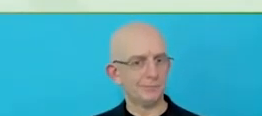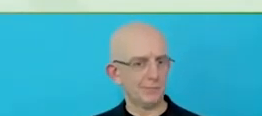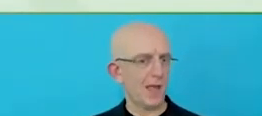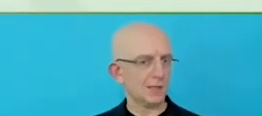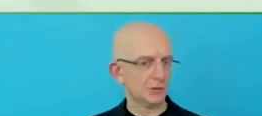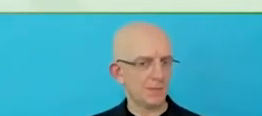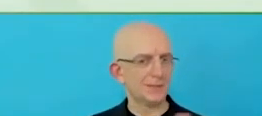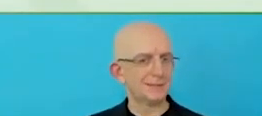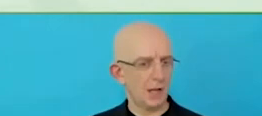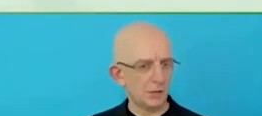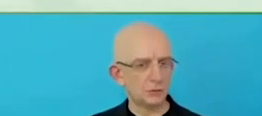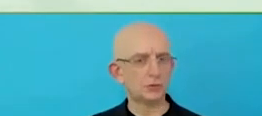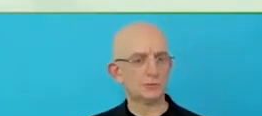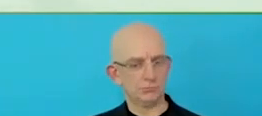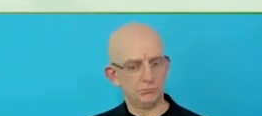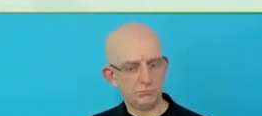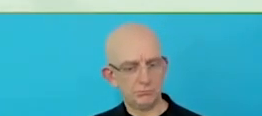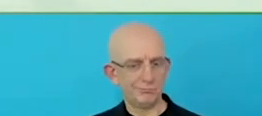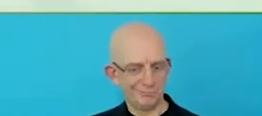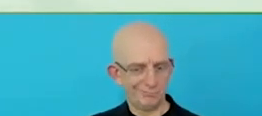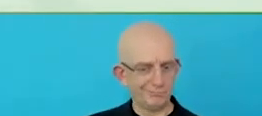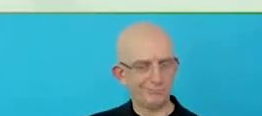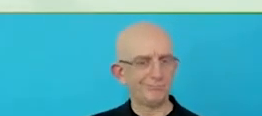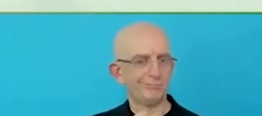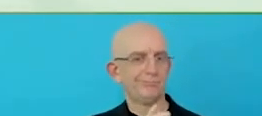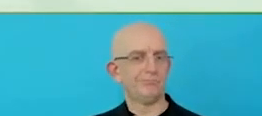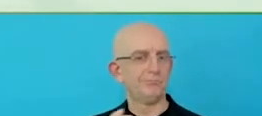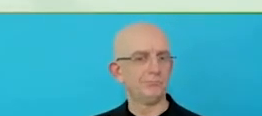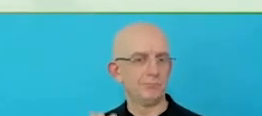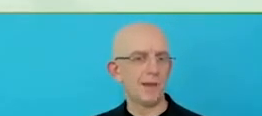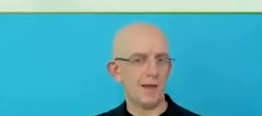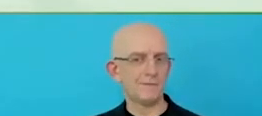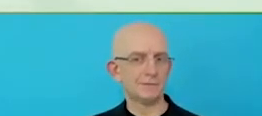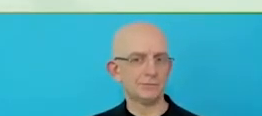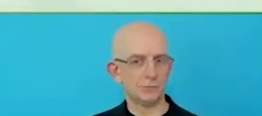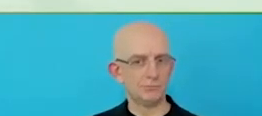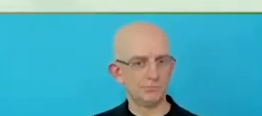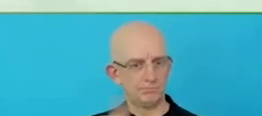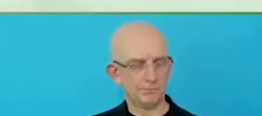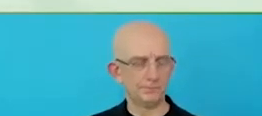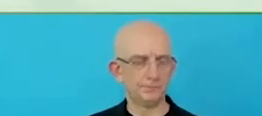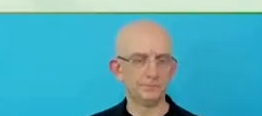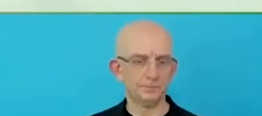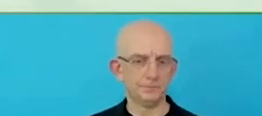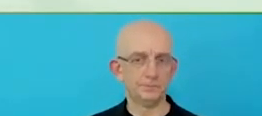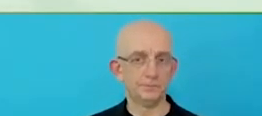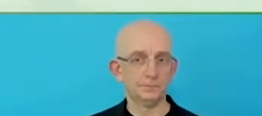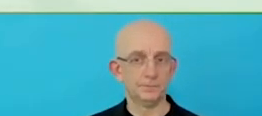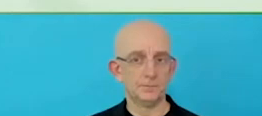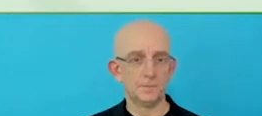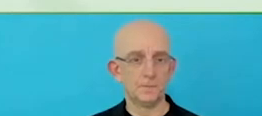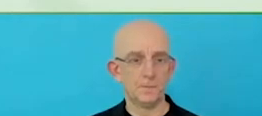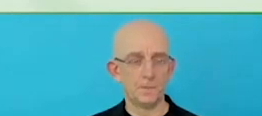We are close to running out of time. I would love to give Carlos an opportunity to take a brief takeaway.